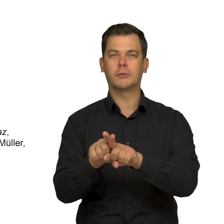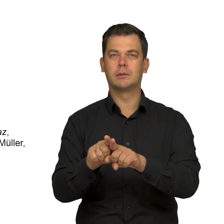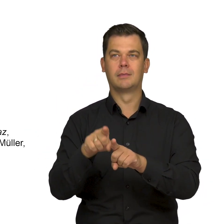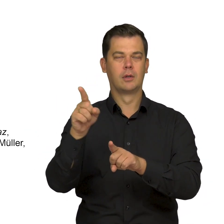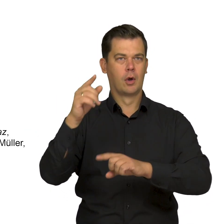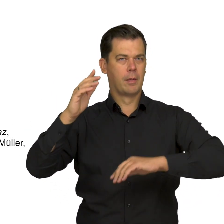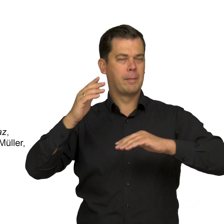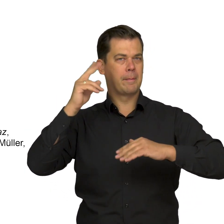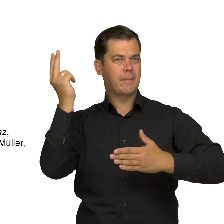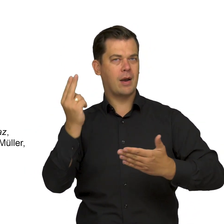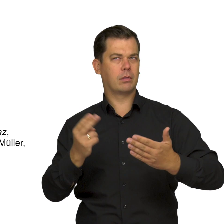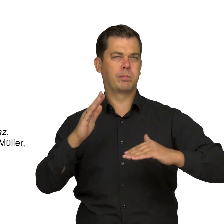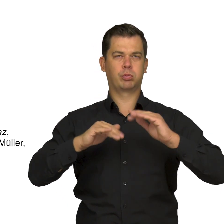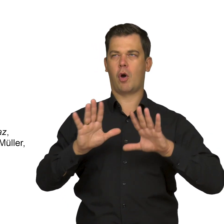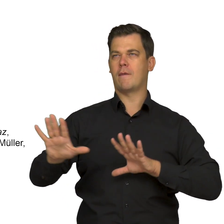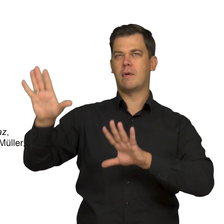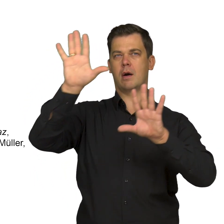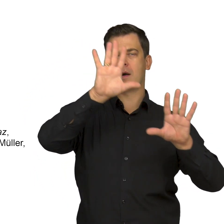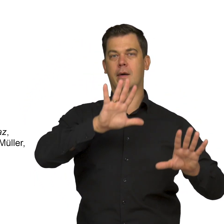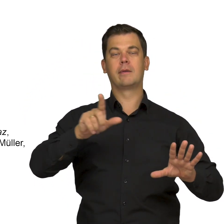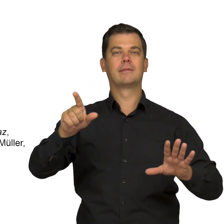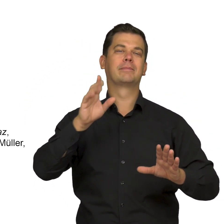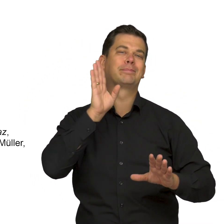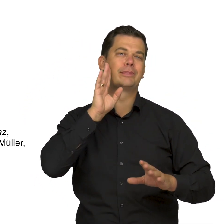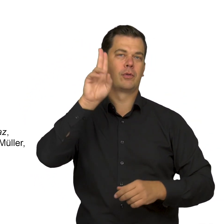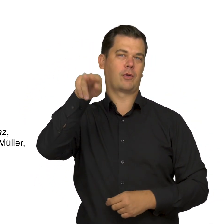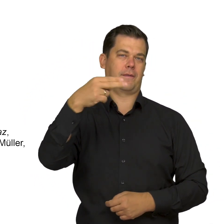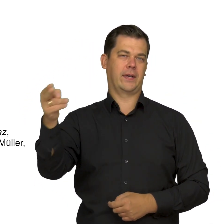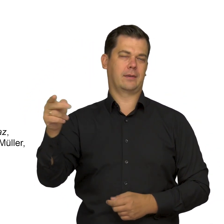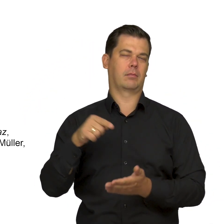which most likely also depicts a Norwegian landscape.